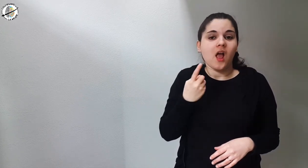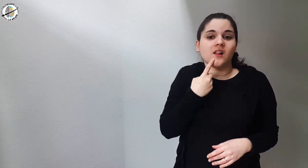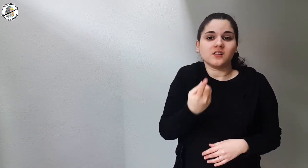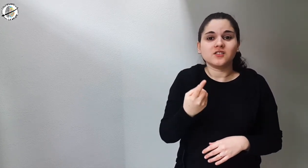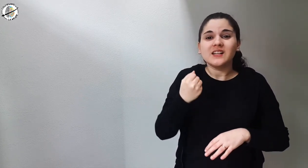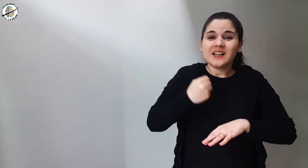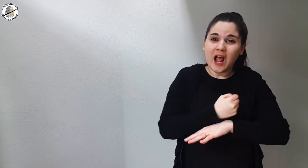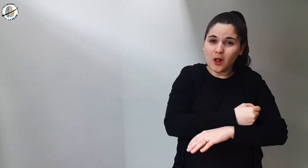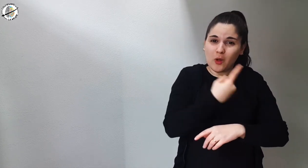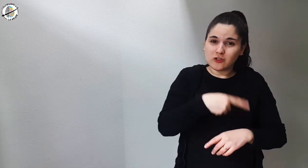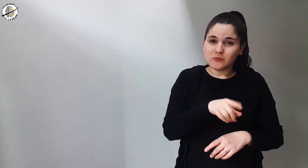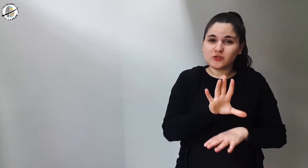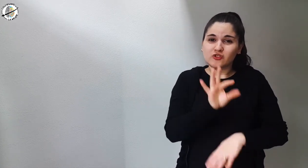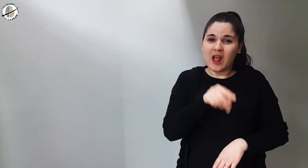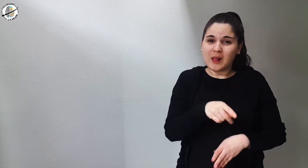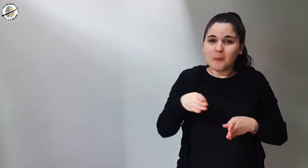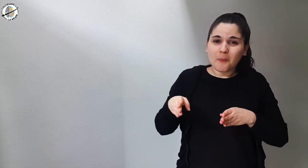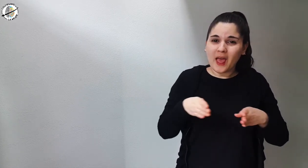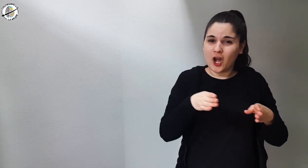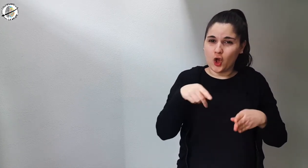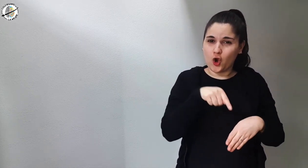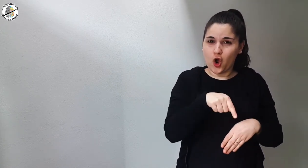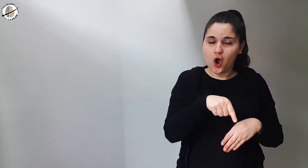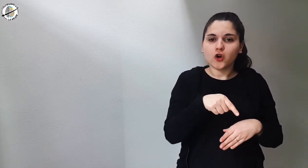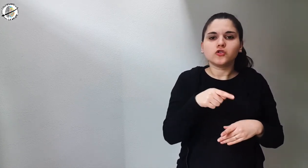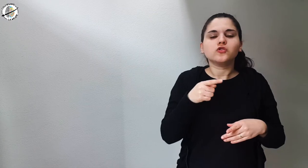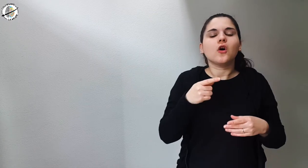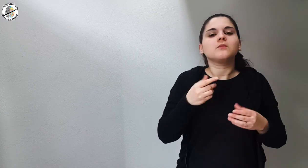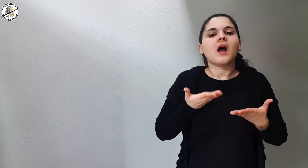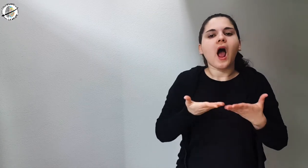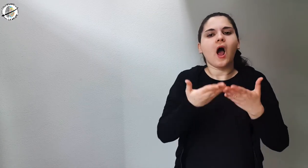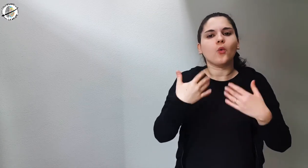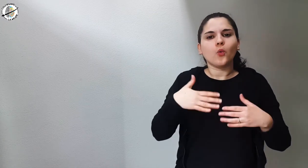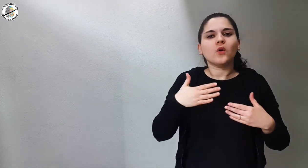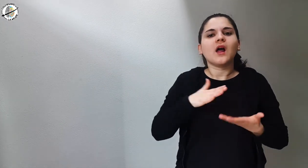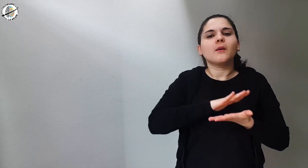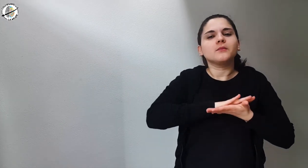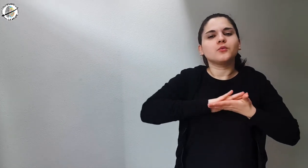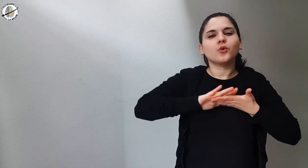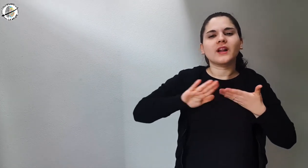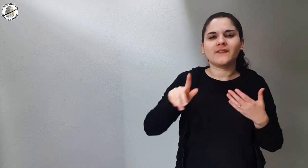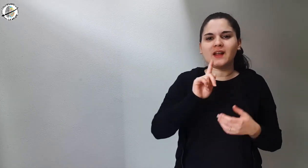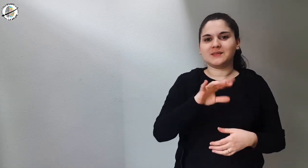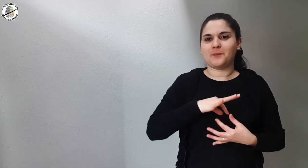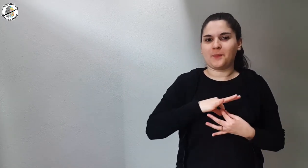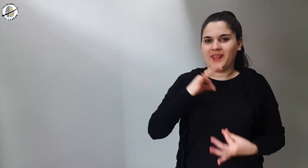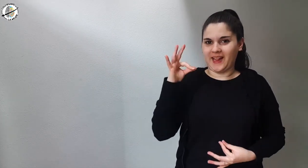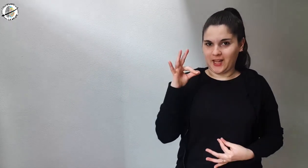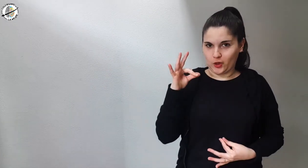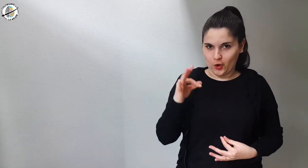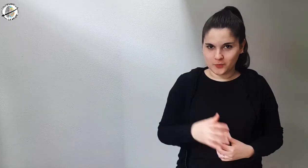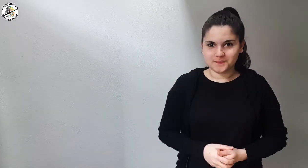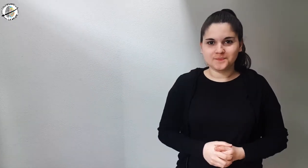who chooses this path helps to purify the spirit.